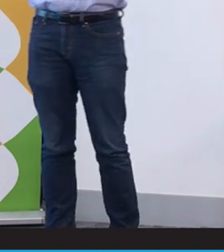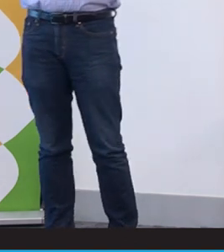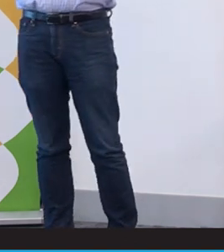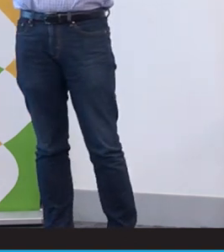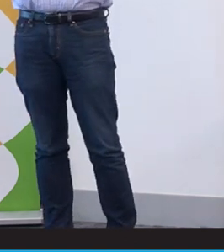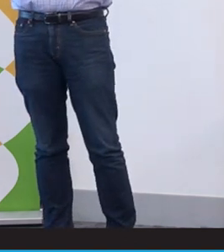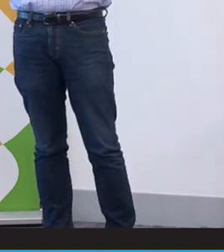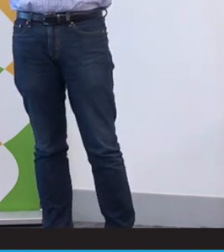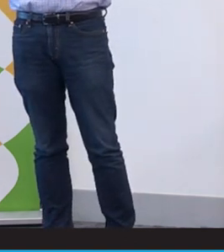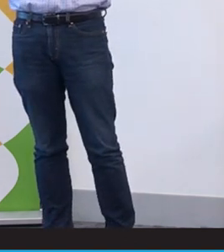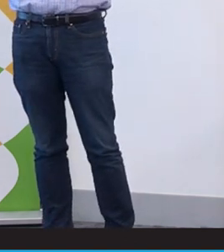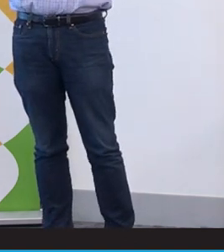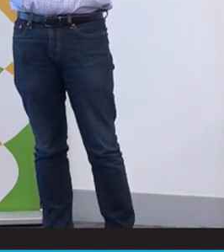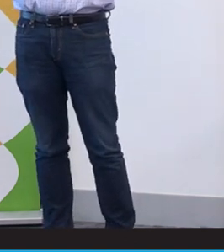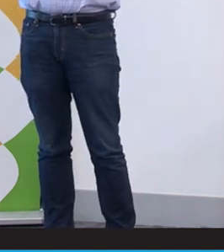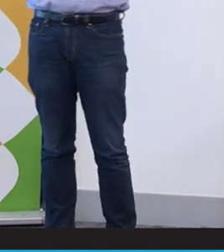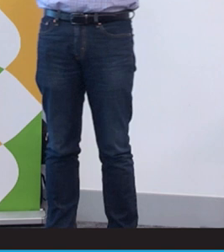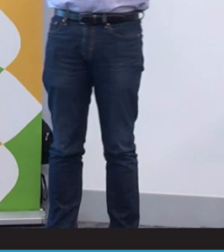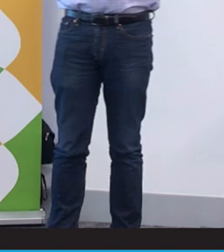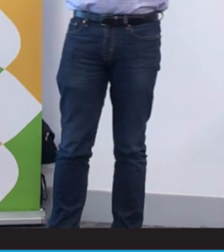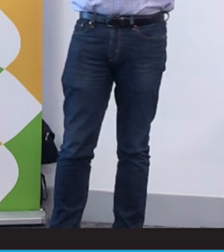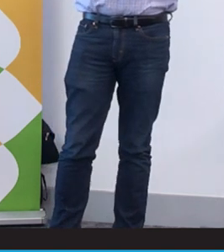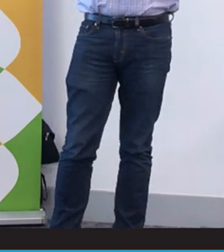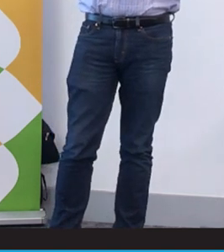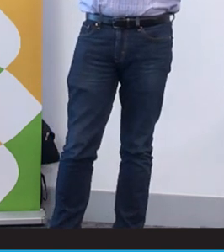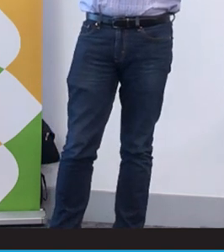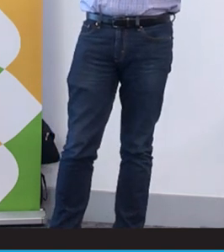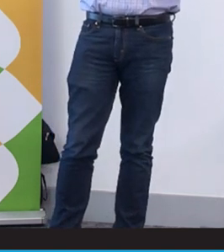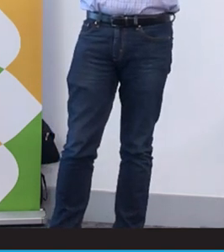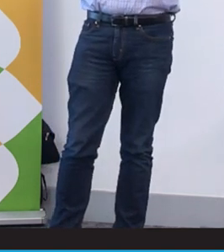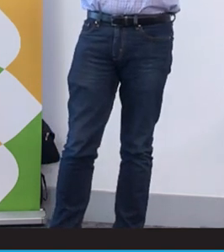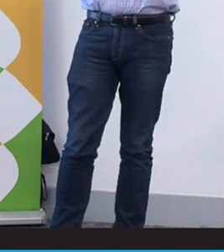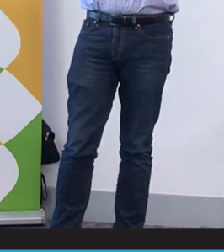with people who identify as members of the deaf community by means of using Auslan, those who use